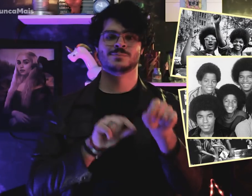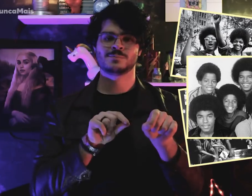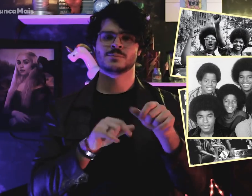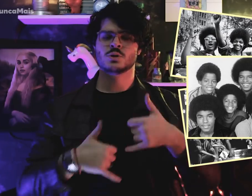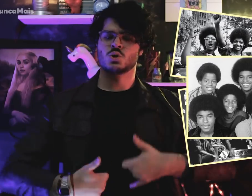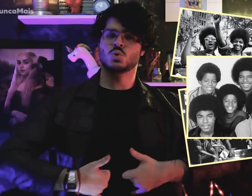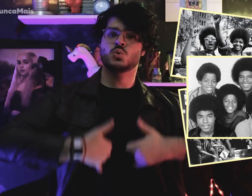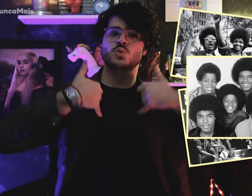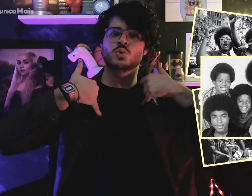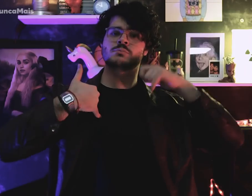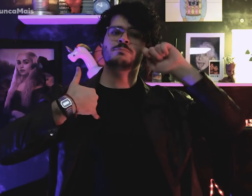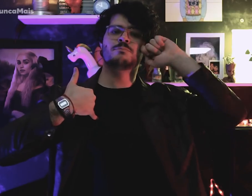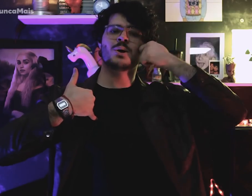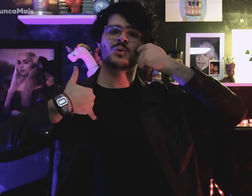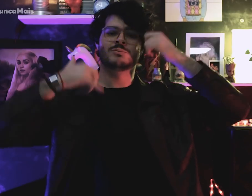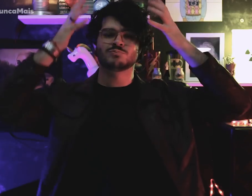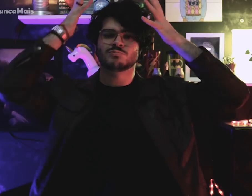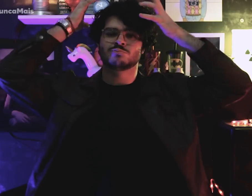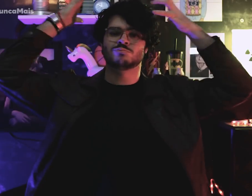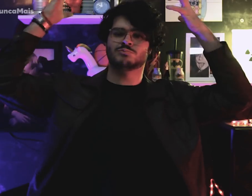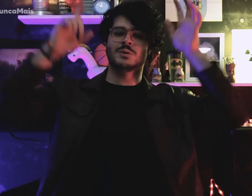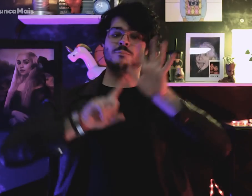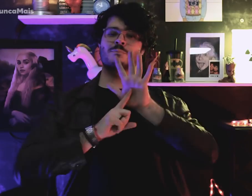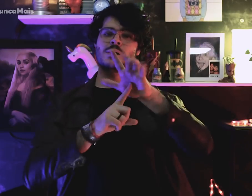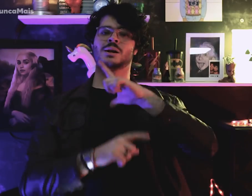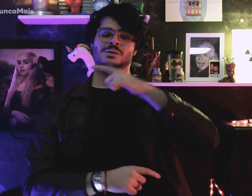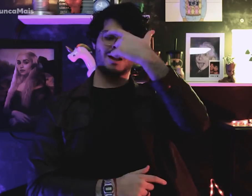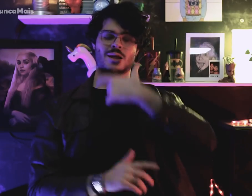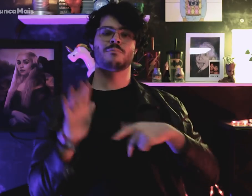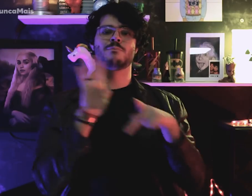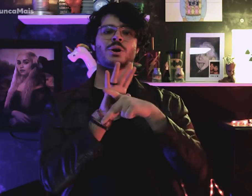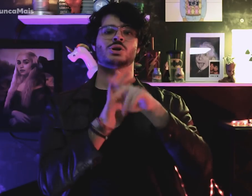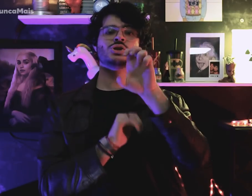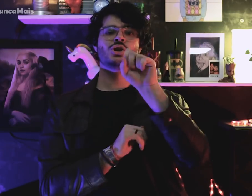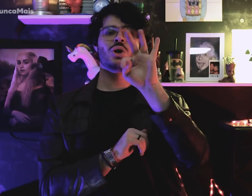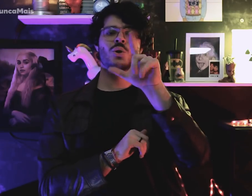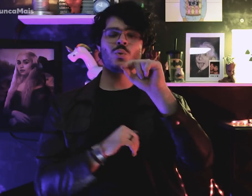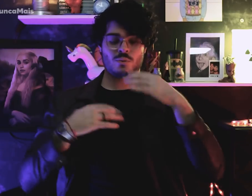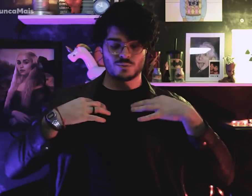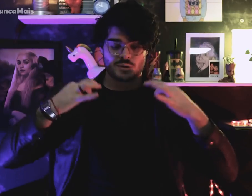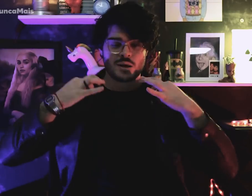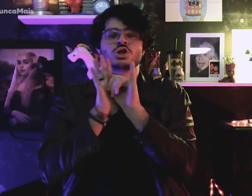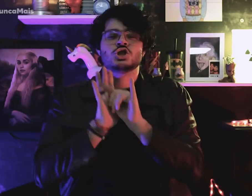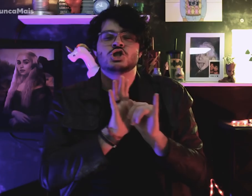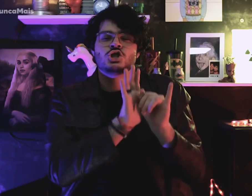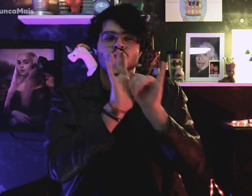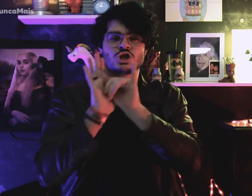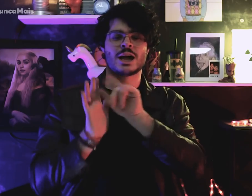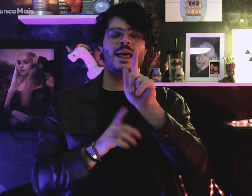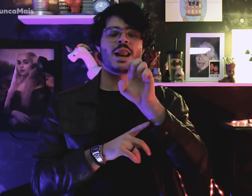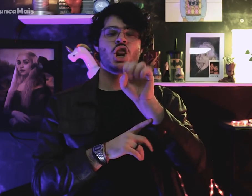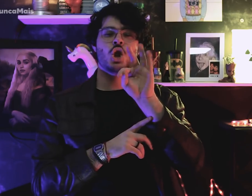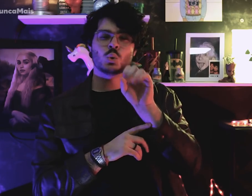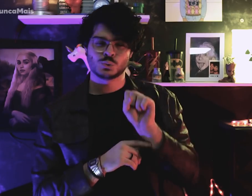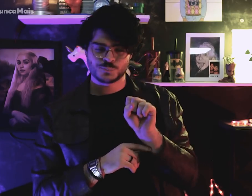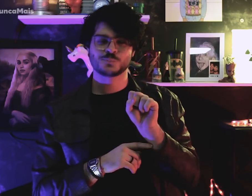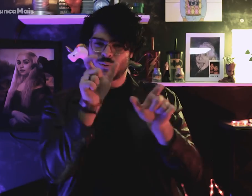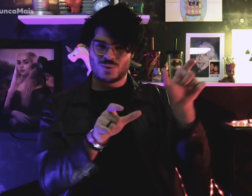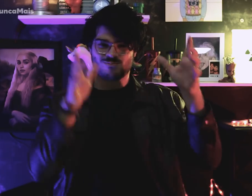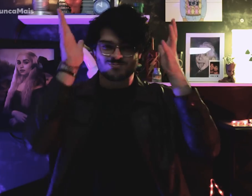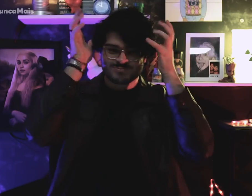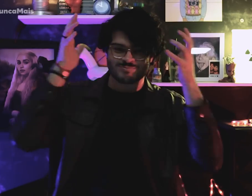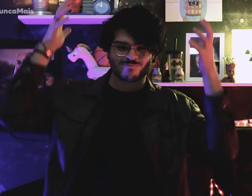através dos cabelos, das roupas e dos gestos, exibindo orgulho de ser negro,